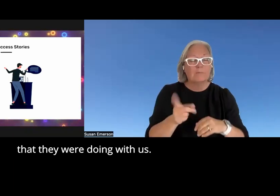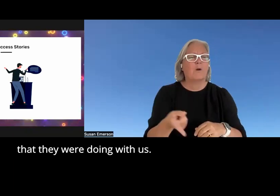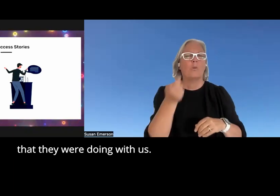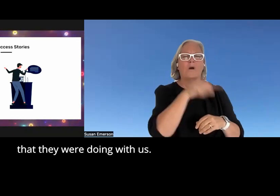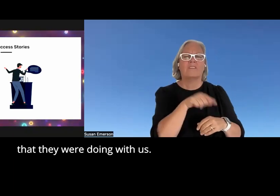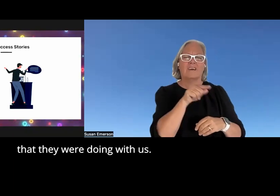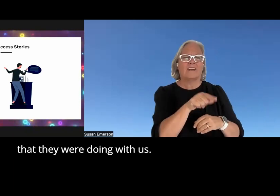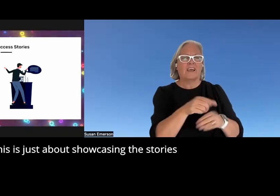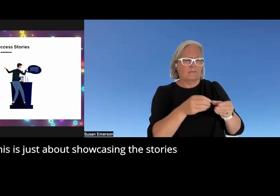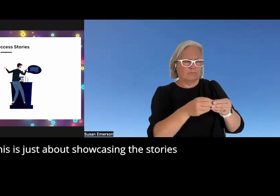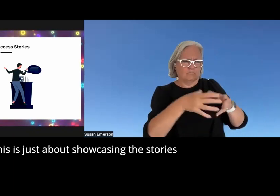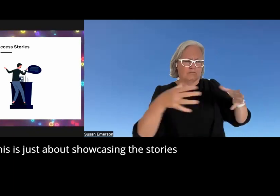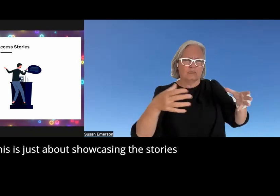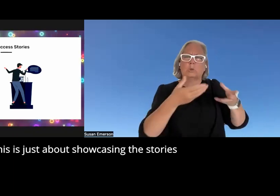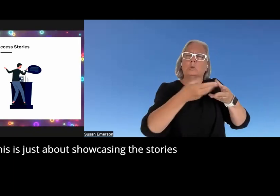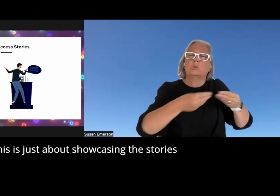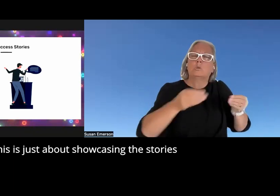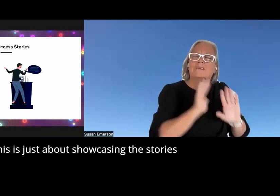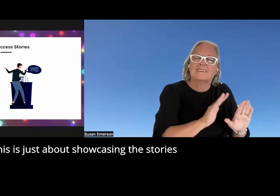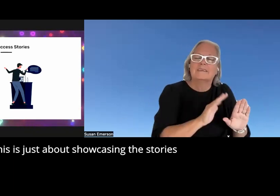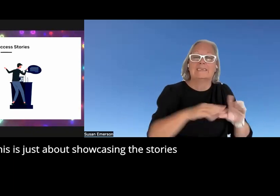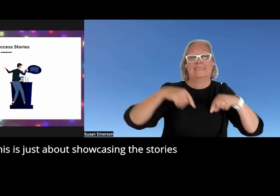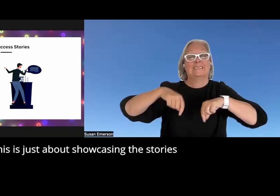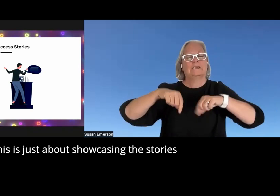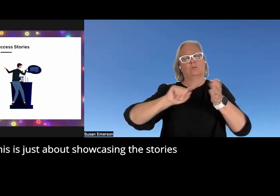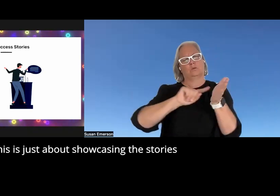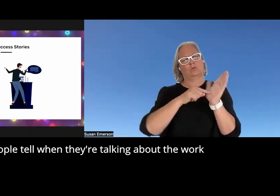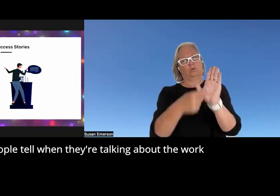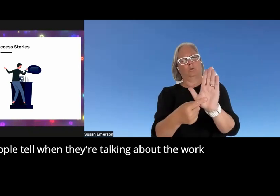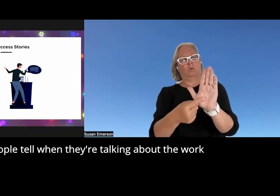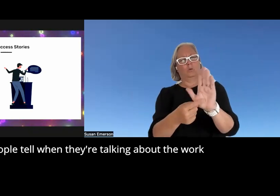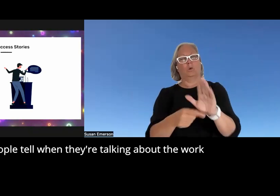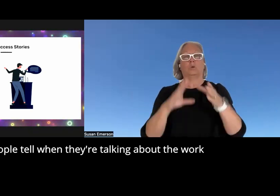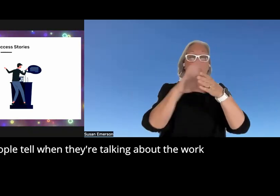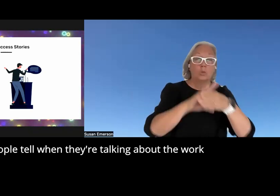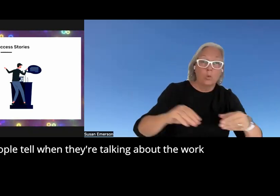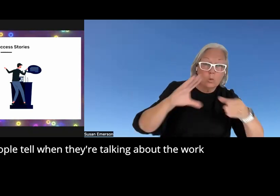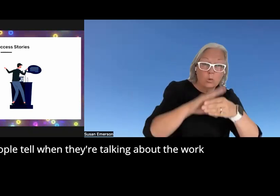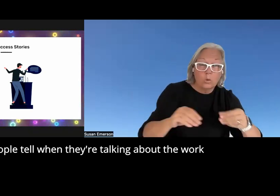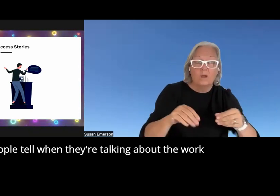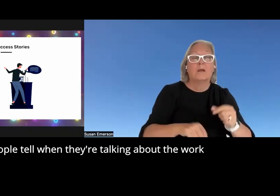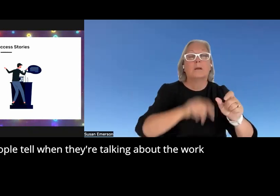with us this is just about showcasing the stories that people tell when they're talking about the